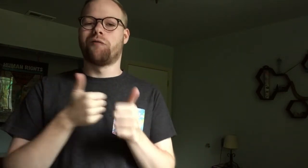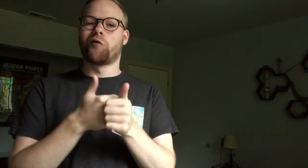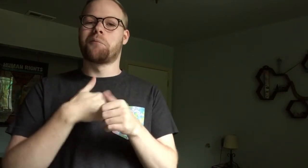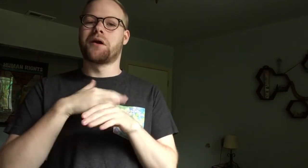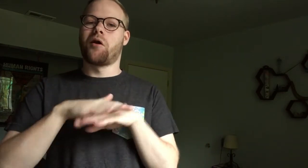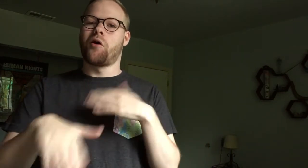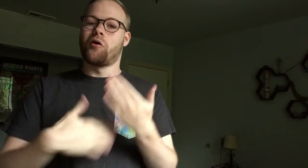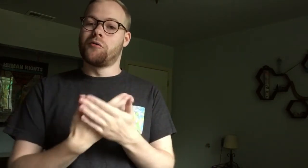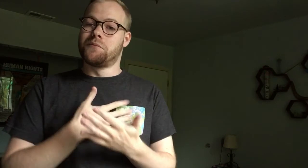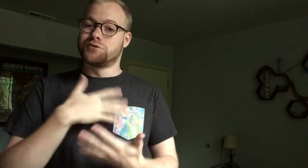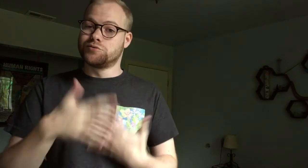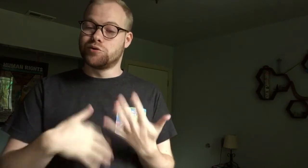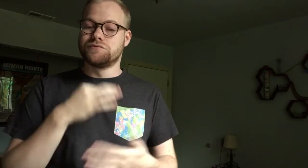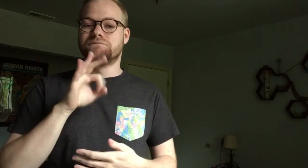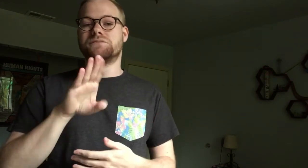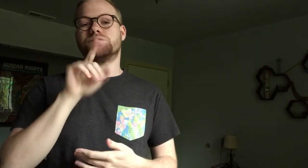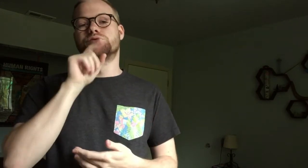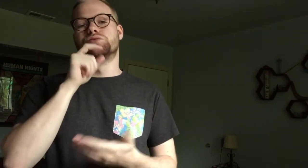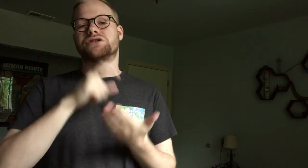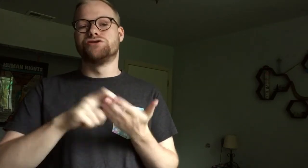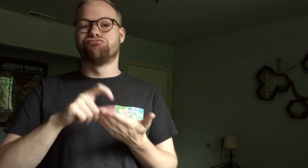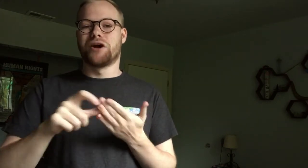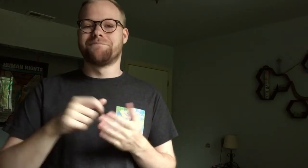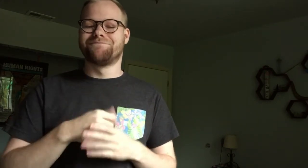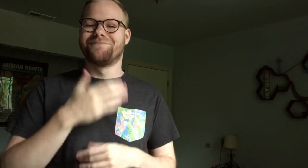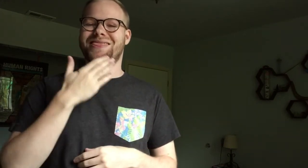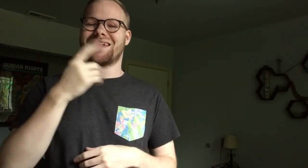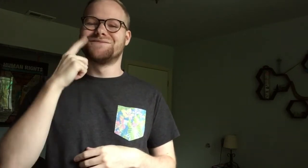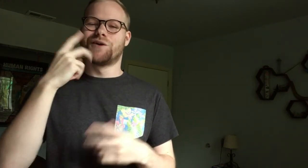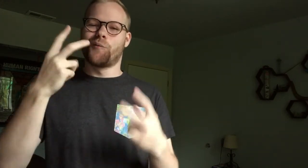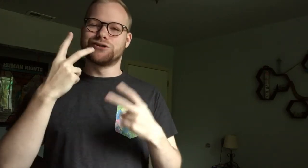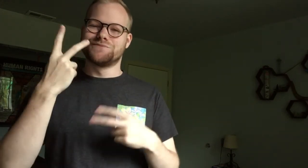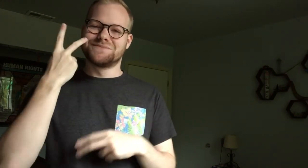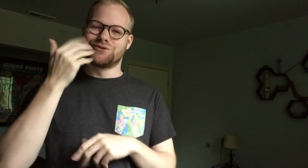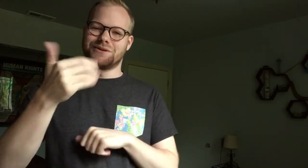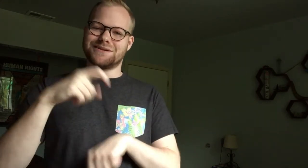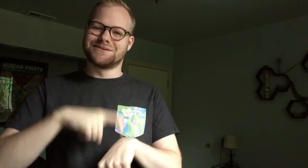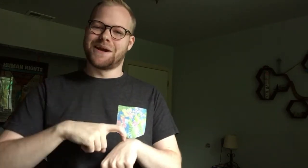Follow me on all my socials - Facebook, Twitter, Instagram. Thanks for watching, see you next time.